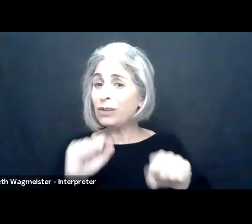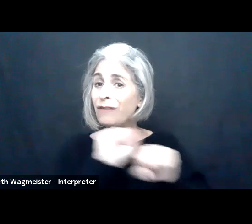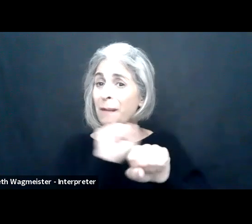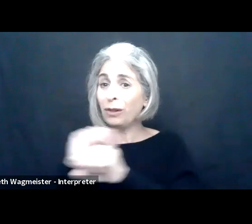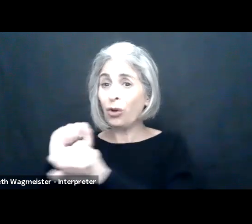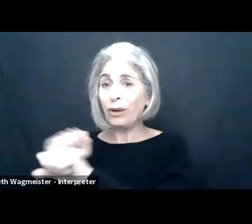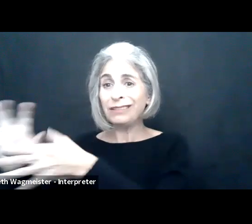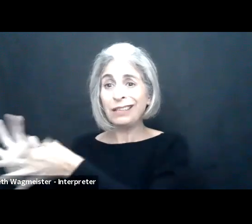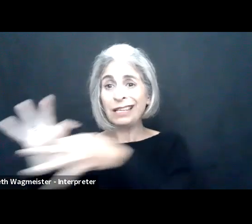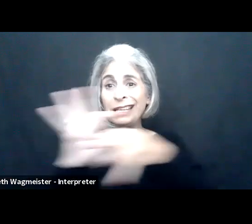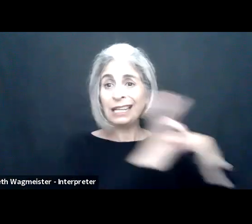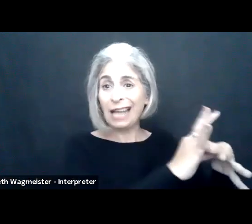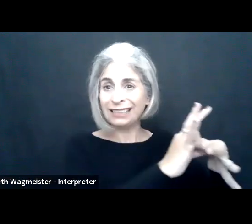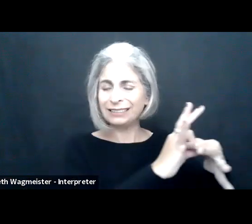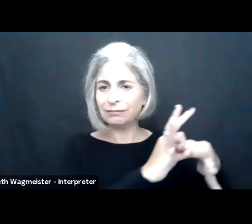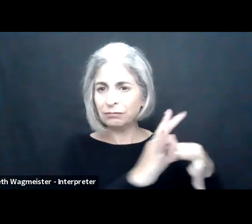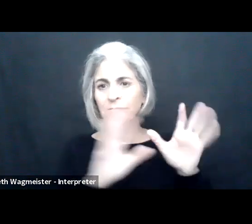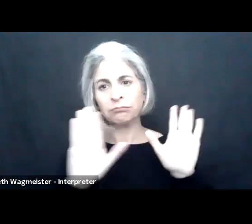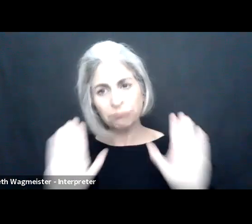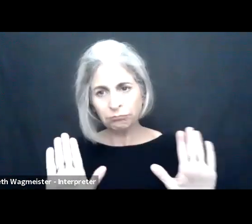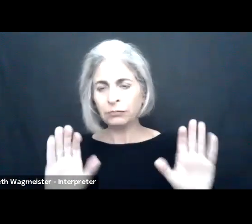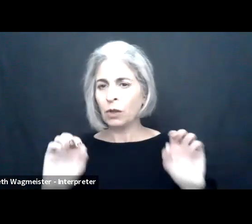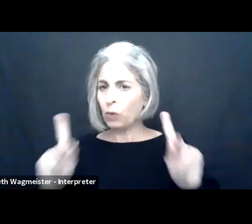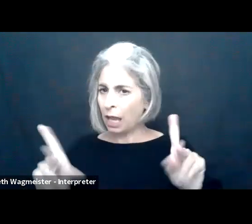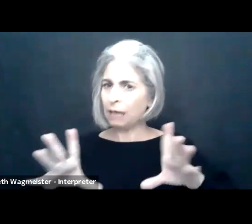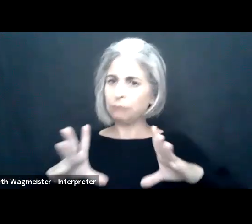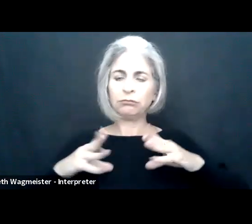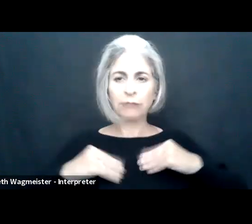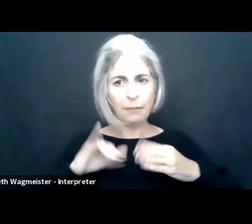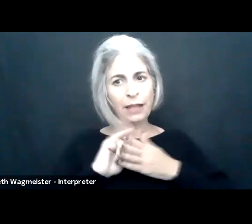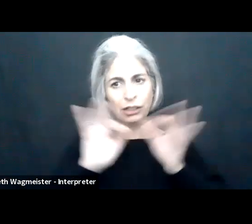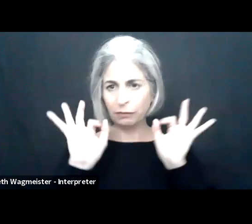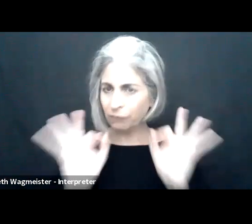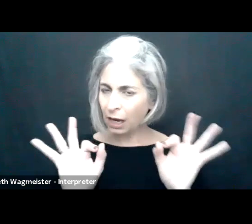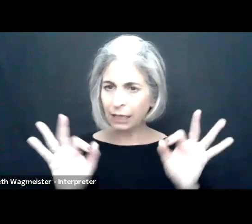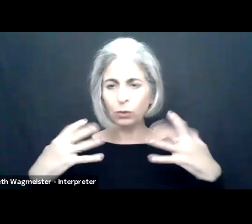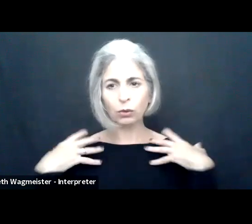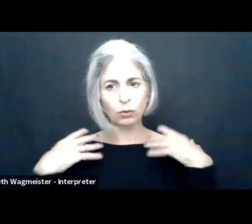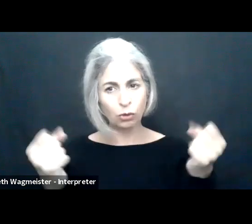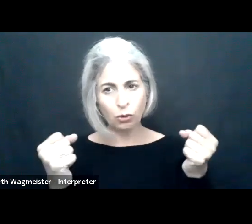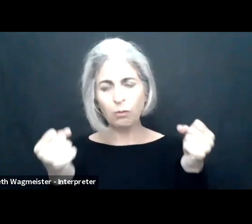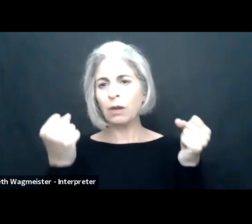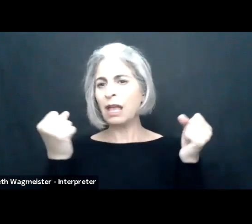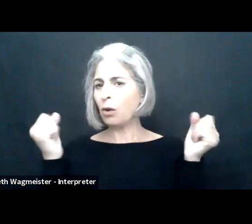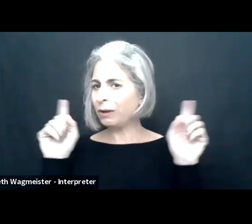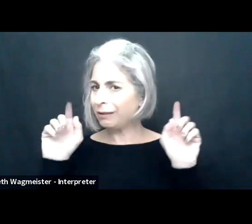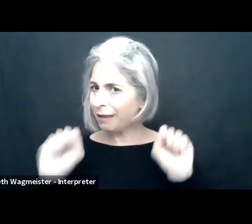This provides some innovation by chance connecting. and ensures that employees are I think everybody said, okay, we're